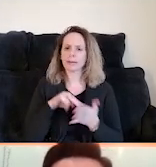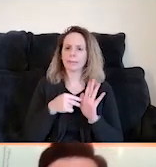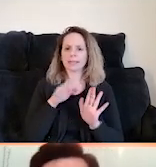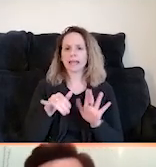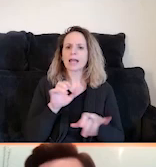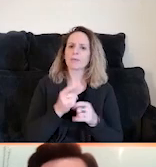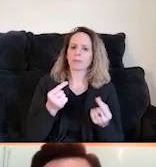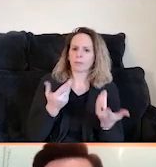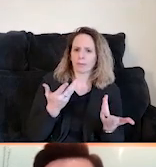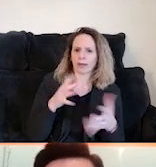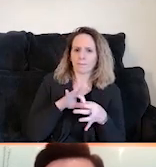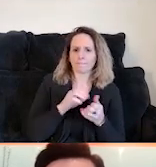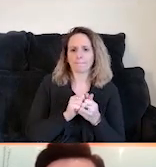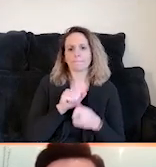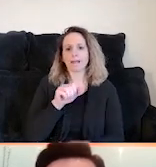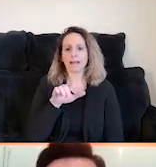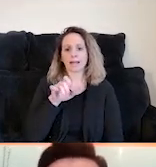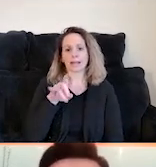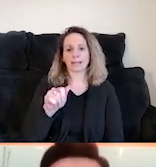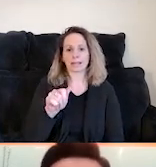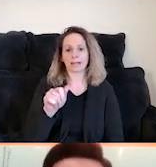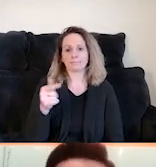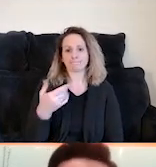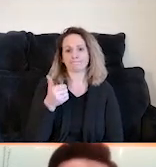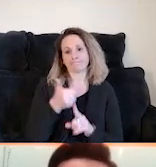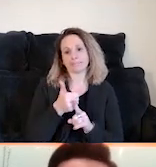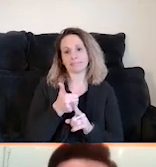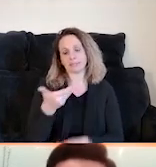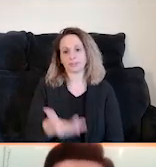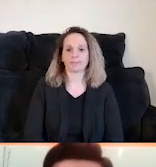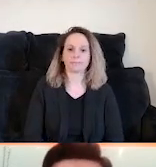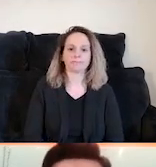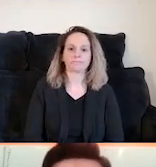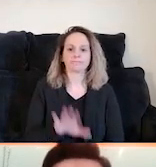but I'm also joined by my colleague here who will introduce herself. Hi. Thank you, Kyle.